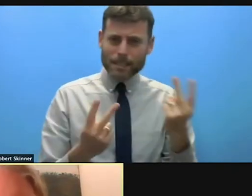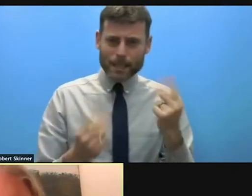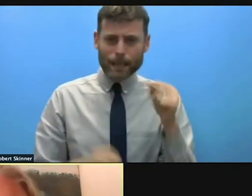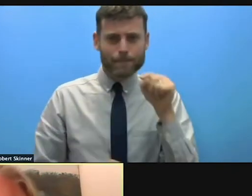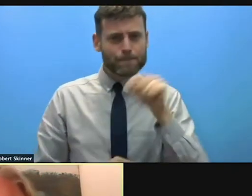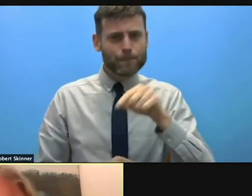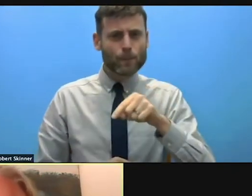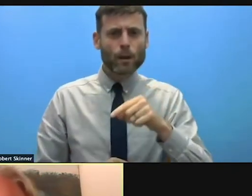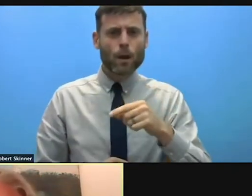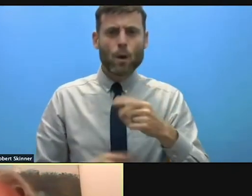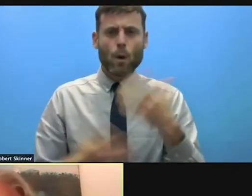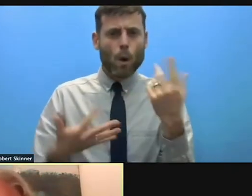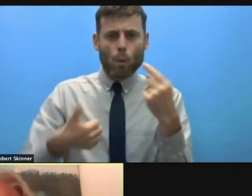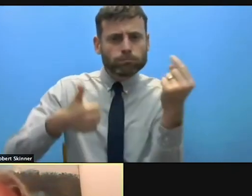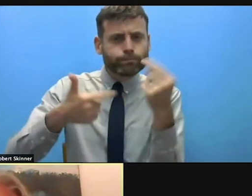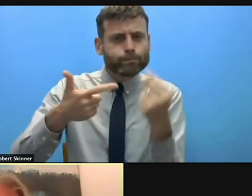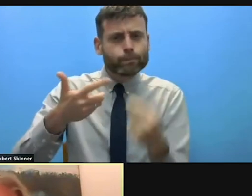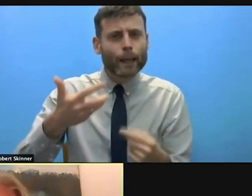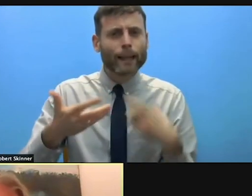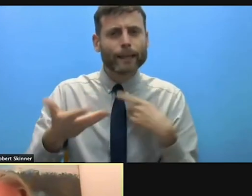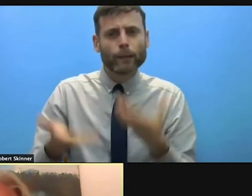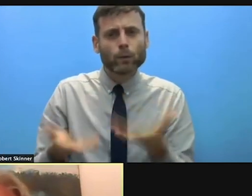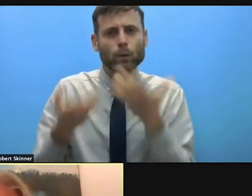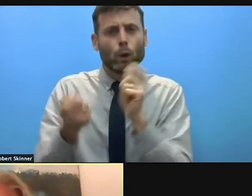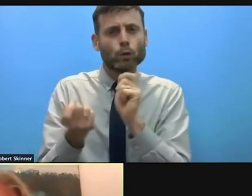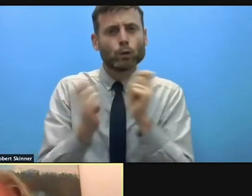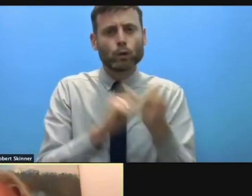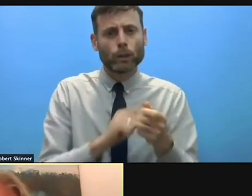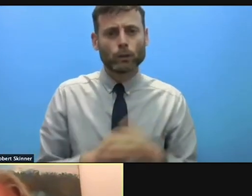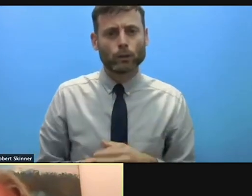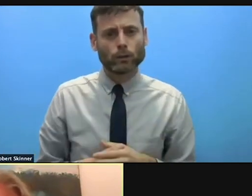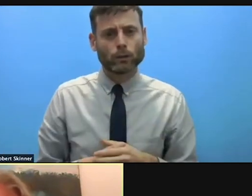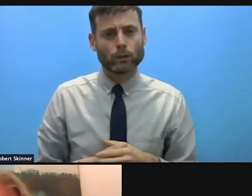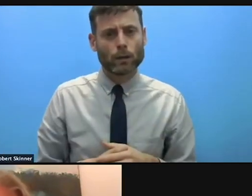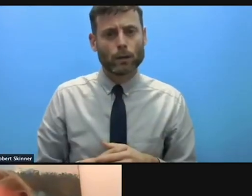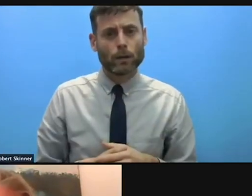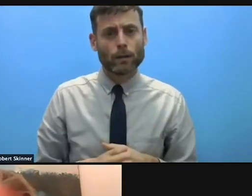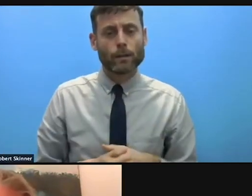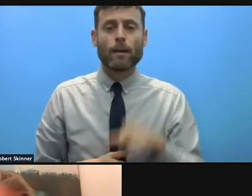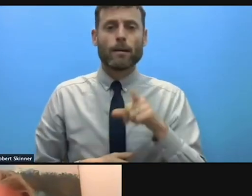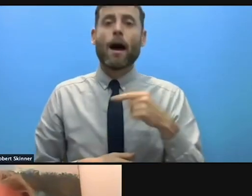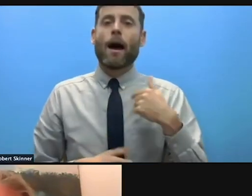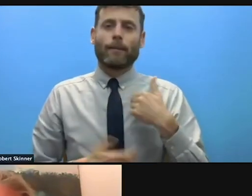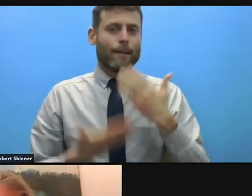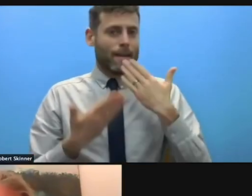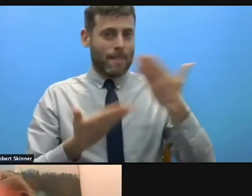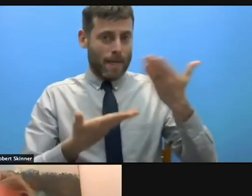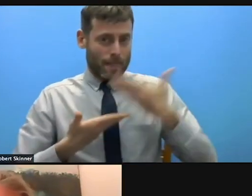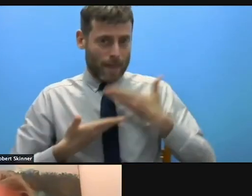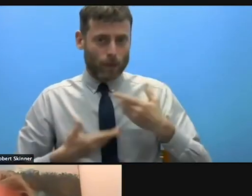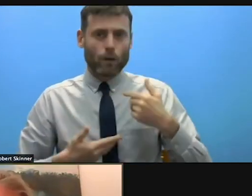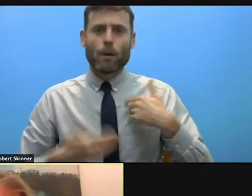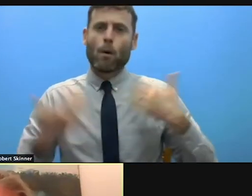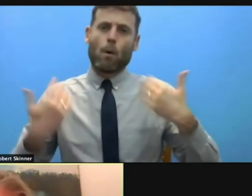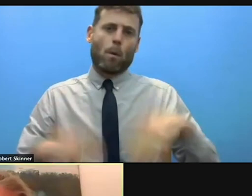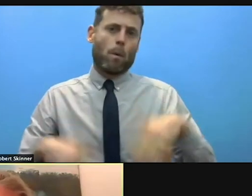start by thanking the excellent panelists. It's been a privilege. When it comes to your question,